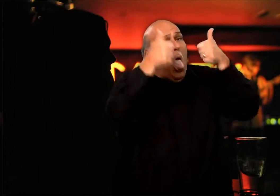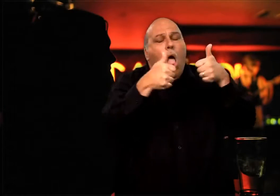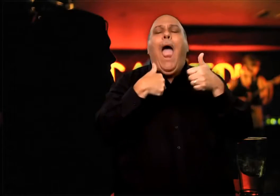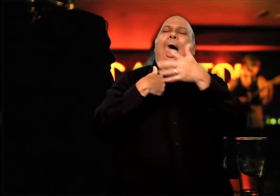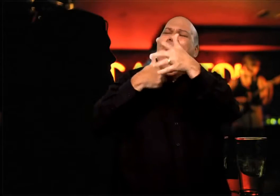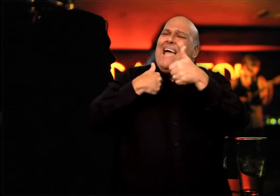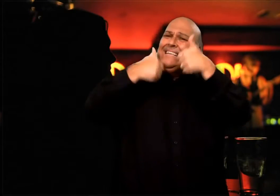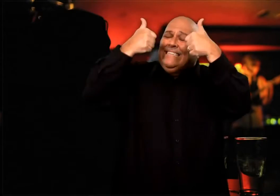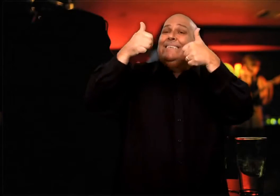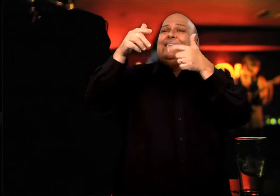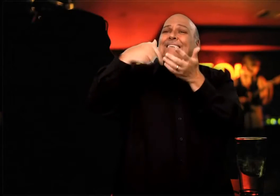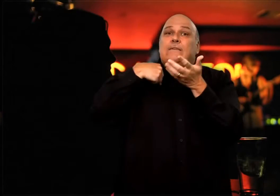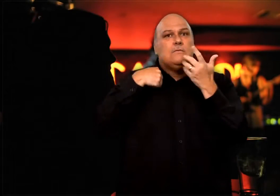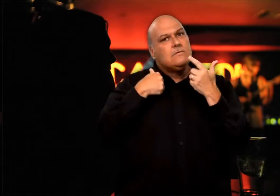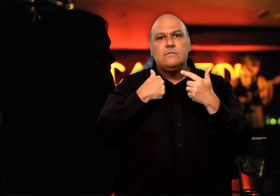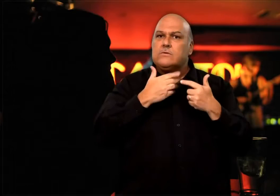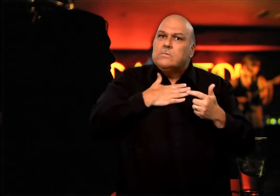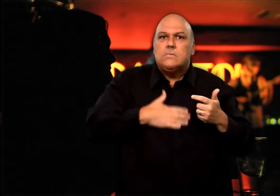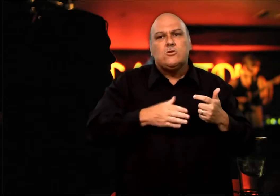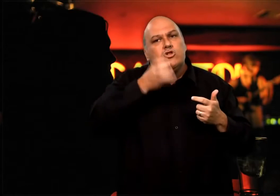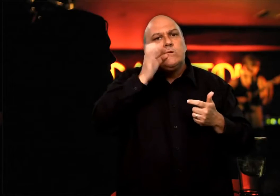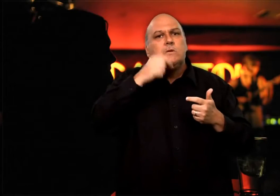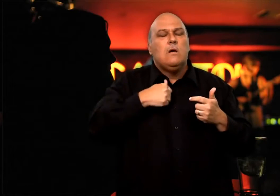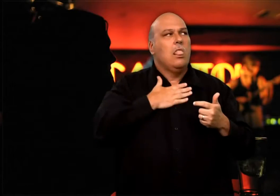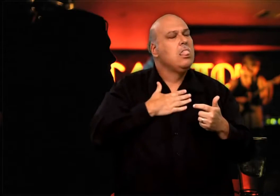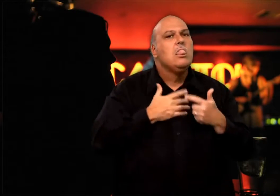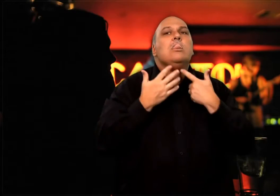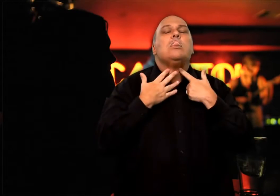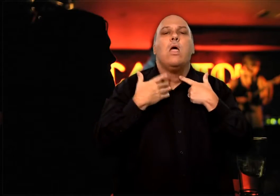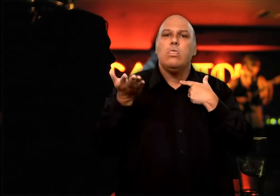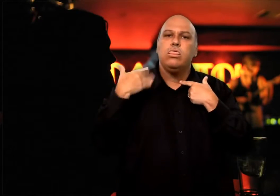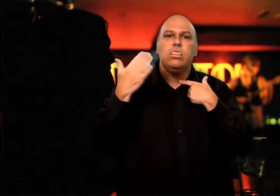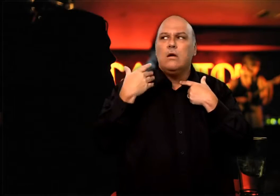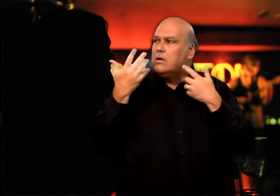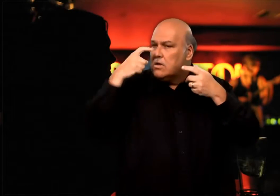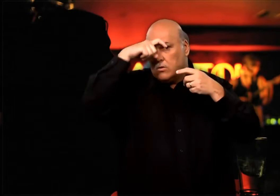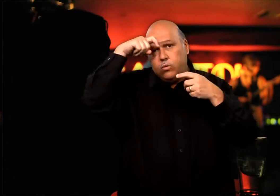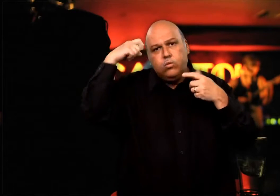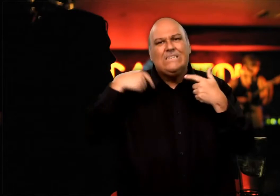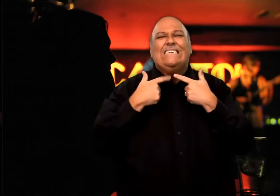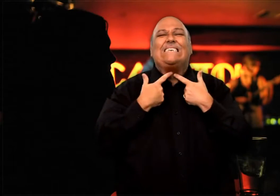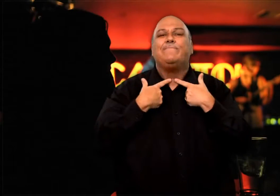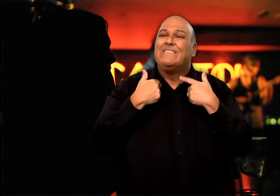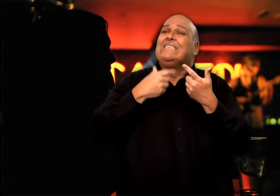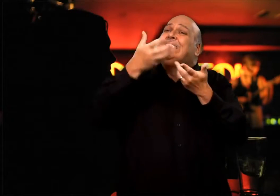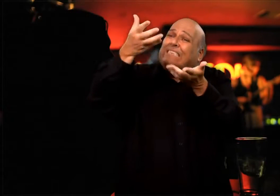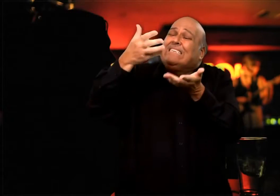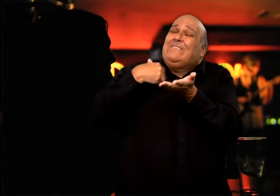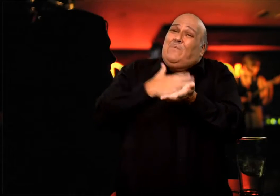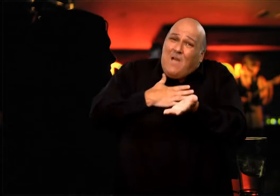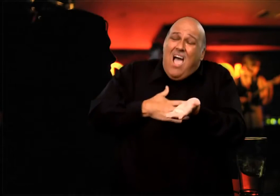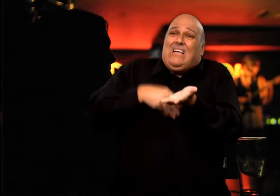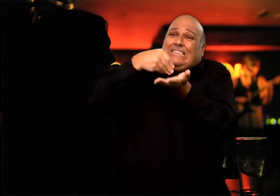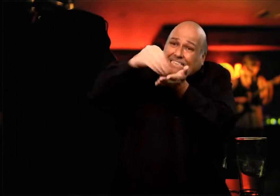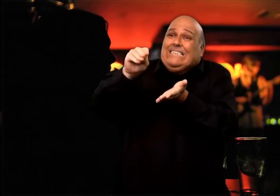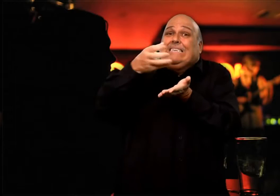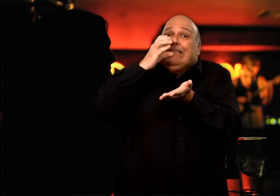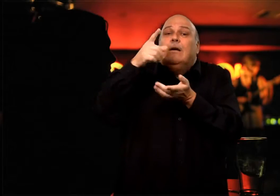a drink! It was hot especially in this crowded pub. I told her to please buy me a drink and that I will pay her back. She continued to ask me